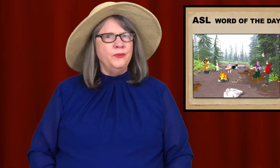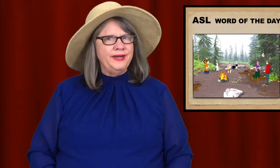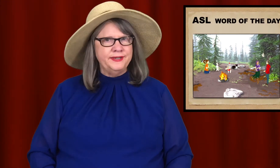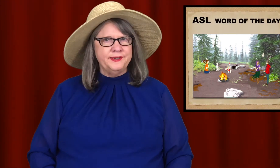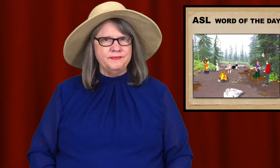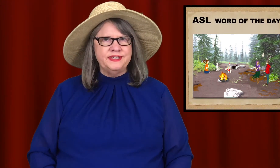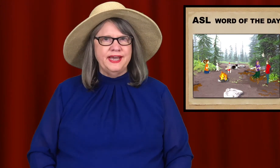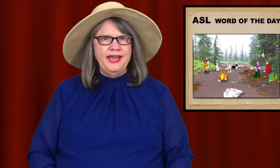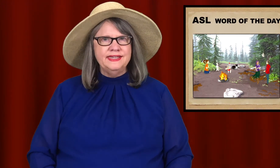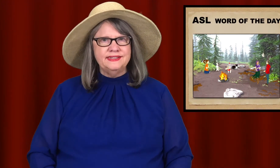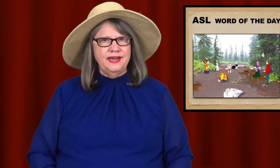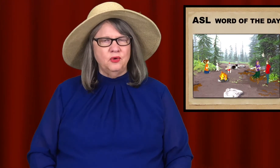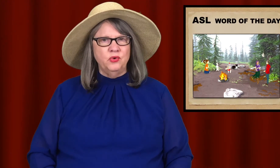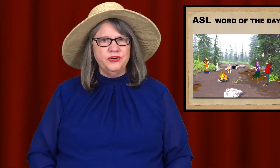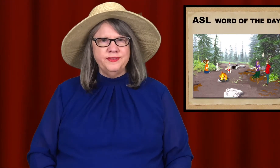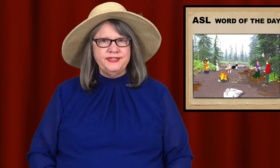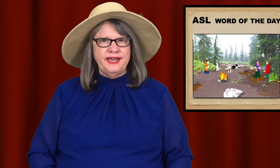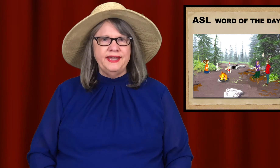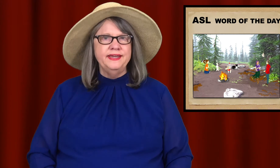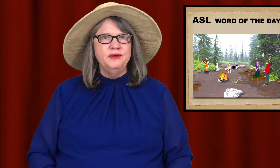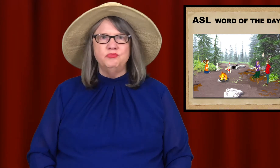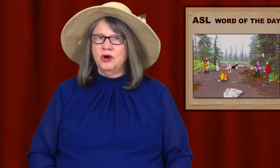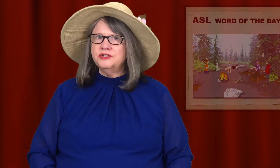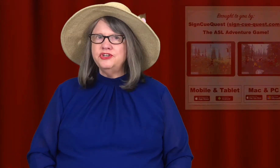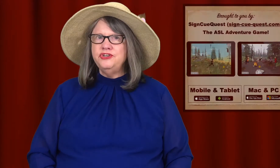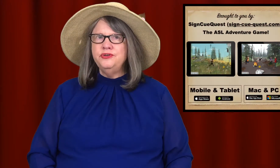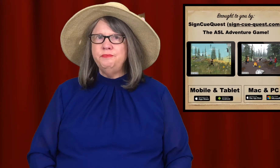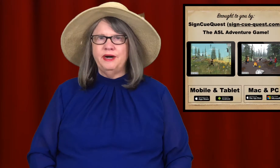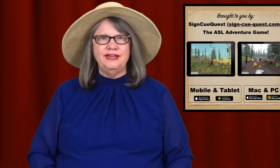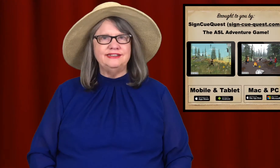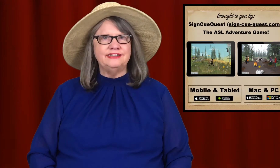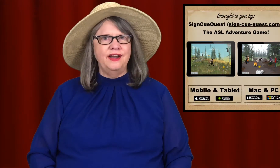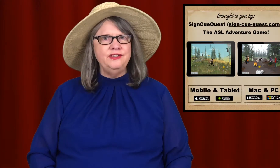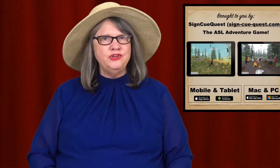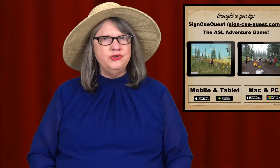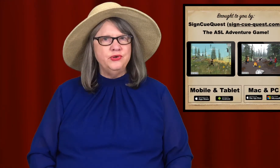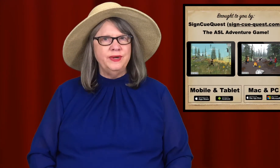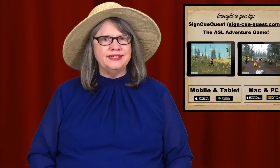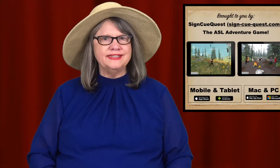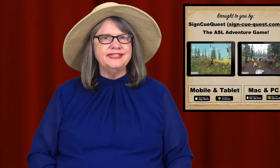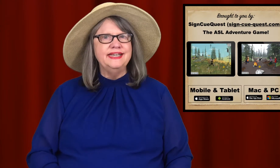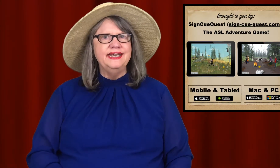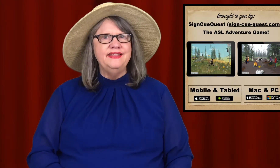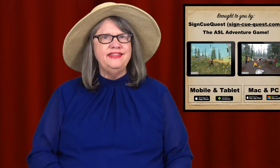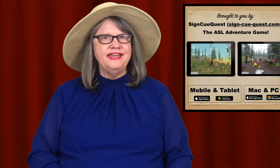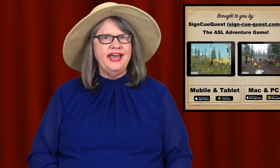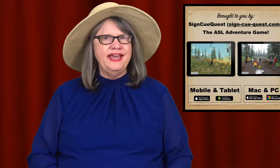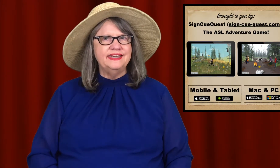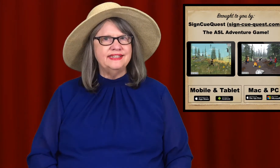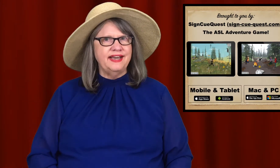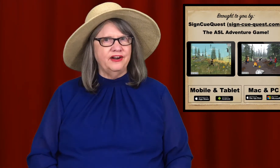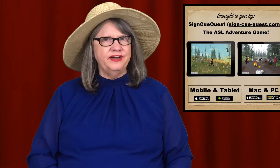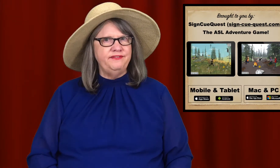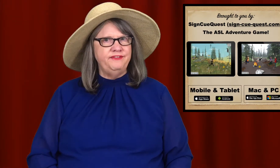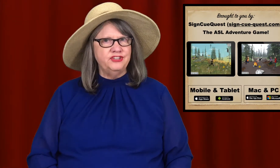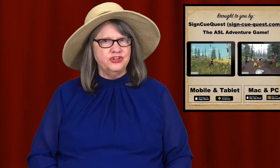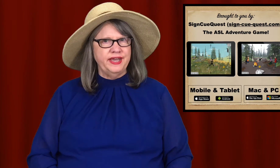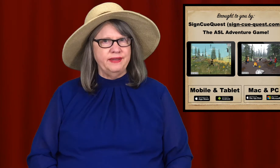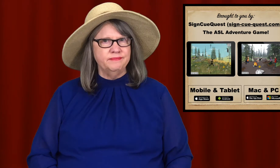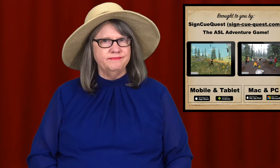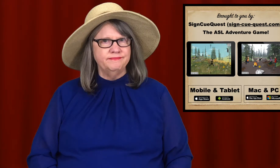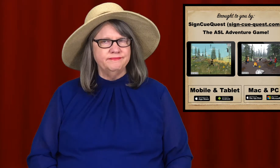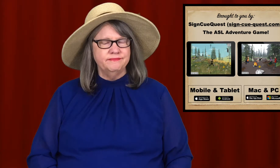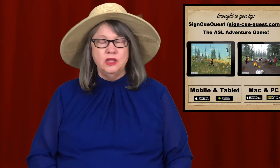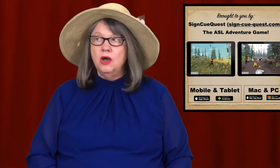Welcome to ASL Word Of The Day brought to you by SignCueQuest, The ASL Adventure Game.